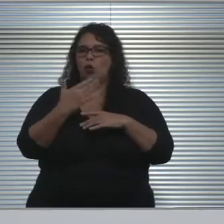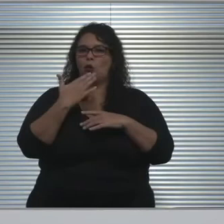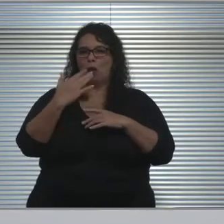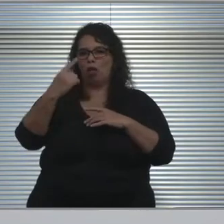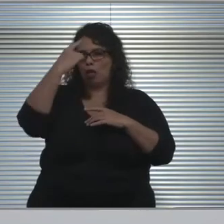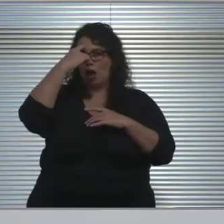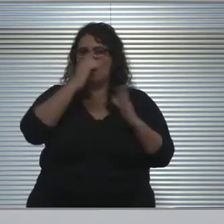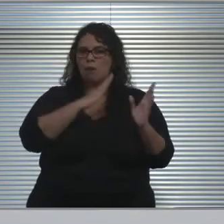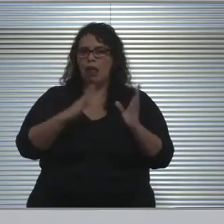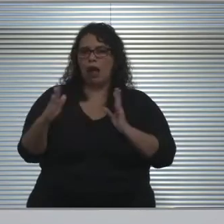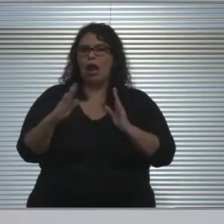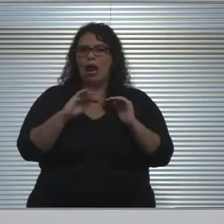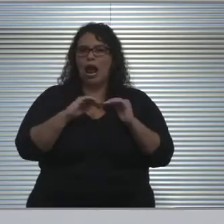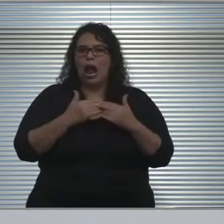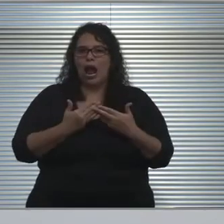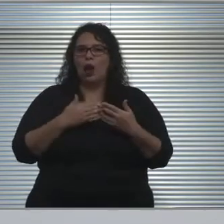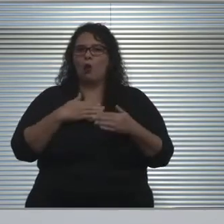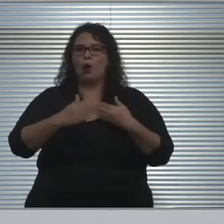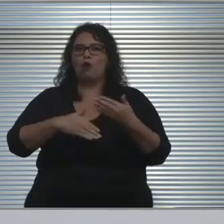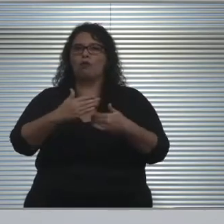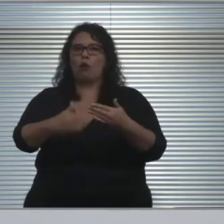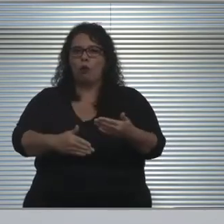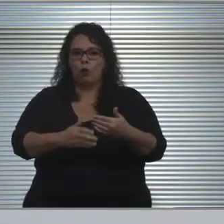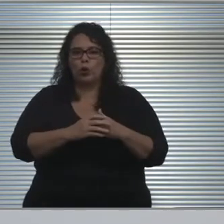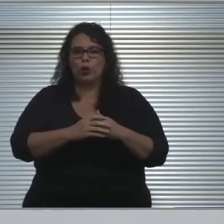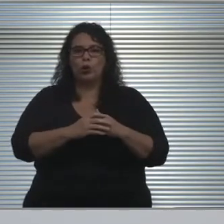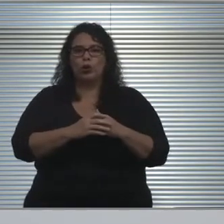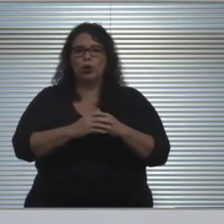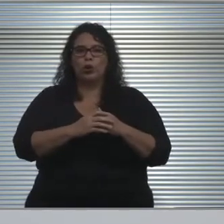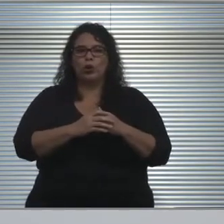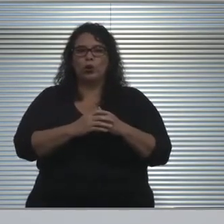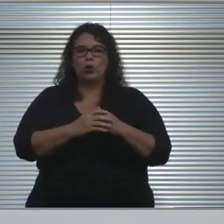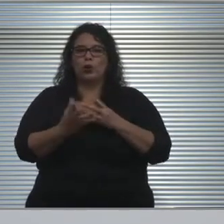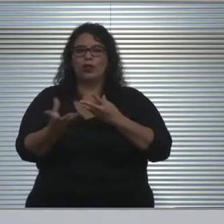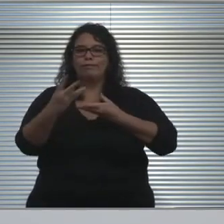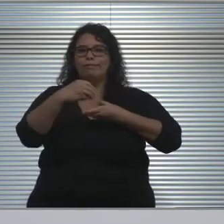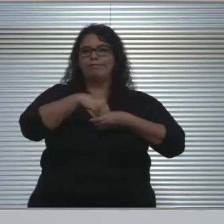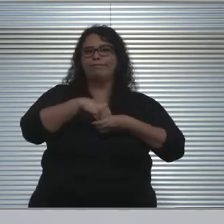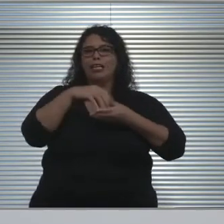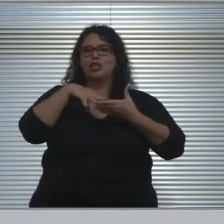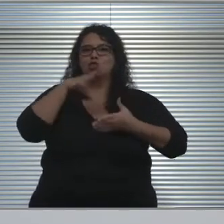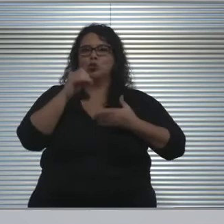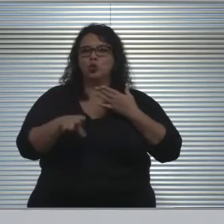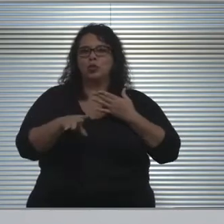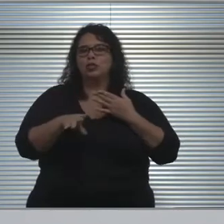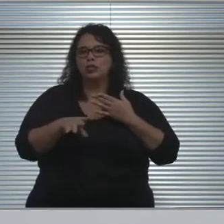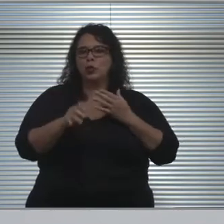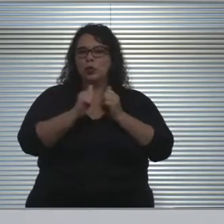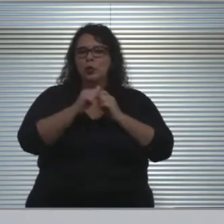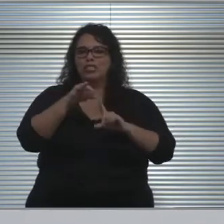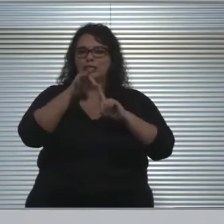with how we are moving forward with phasing in our students who have special needs. I wanna highlight just